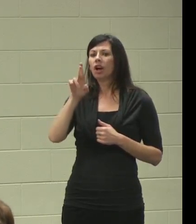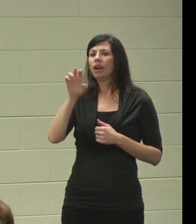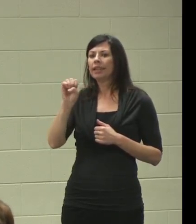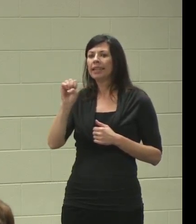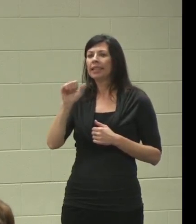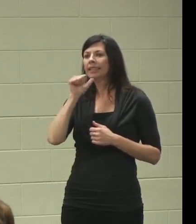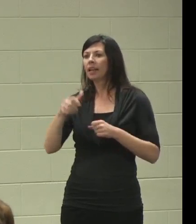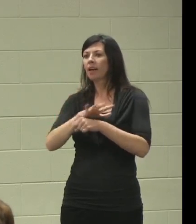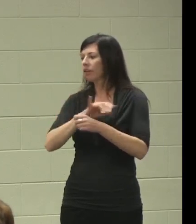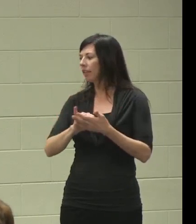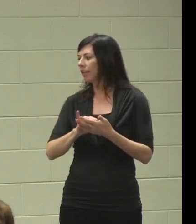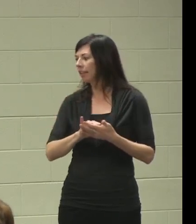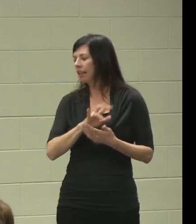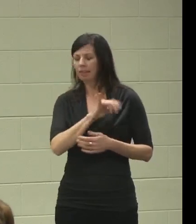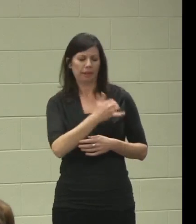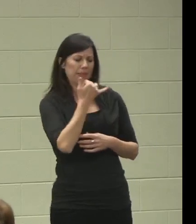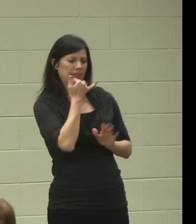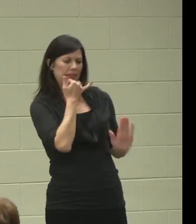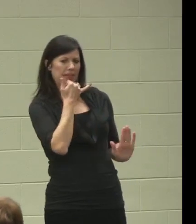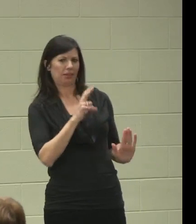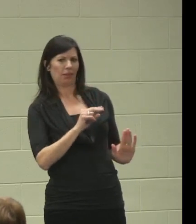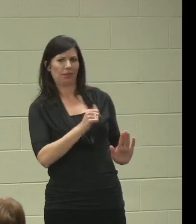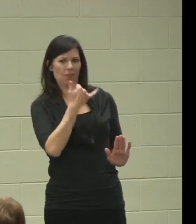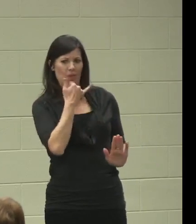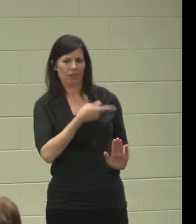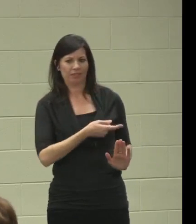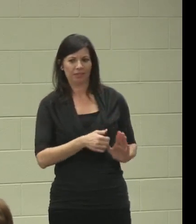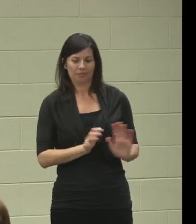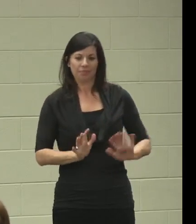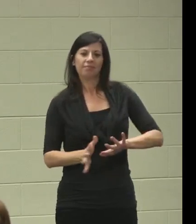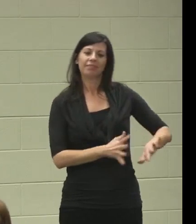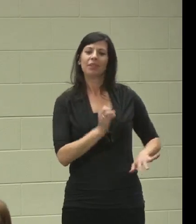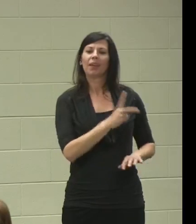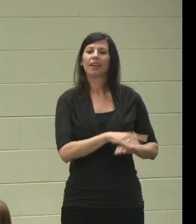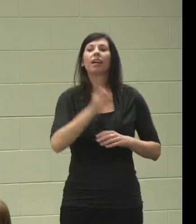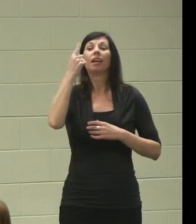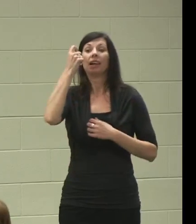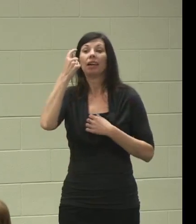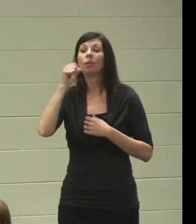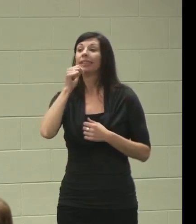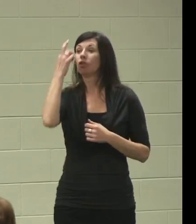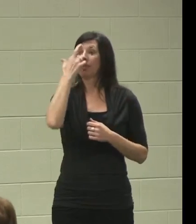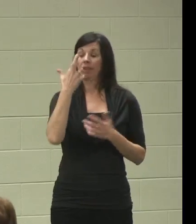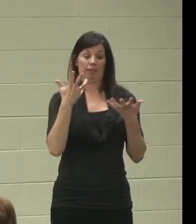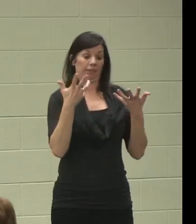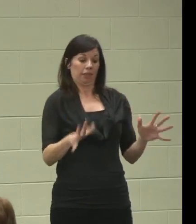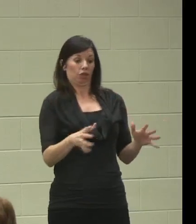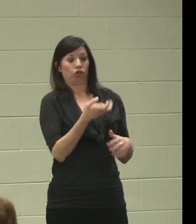That's actually a mistake, but that's OK. We didn't recognize that once you finish with transitions, even though you hear, "Oh well, he's got